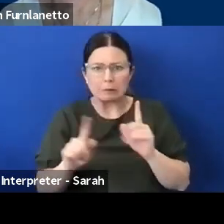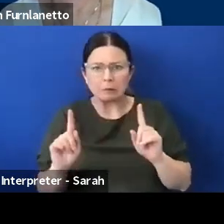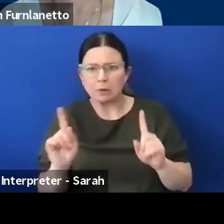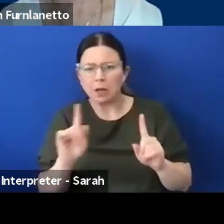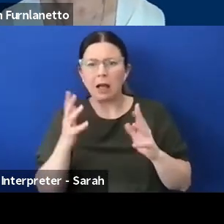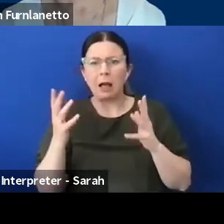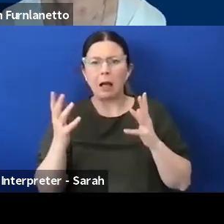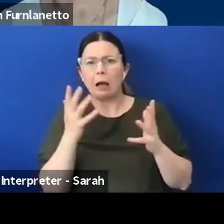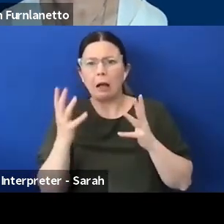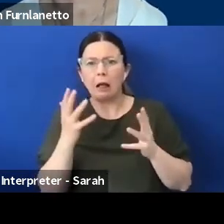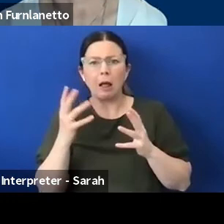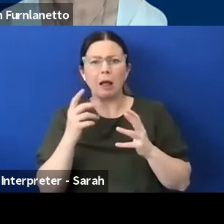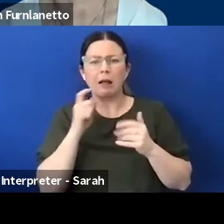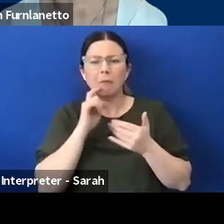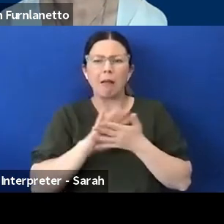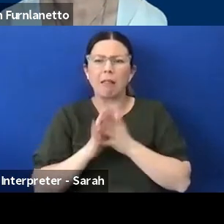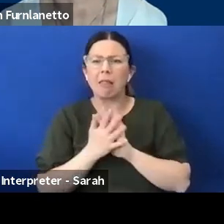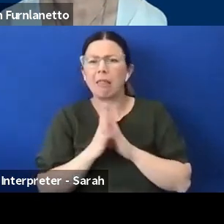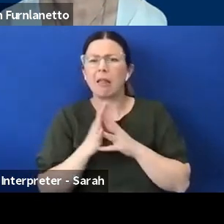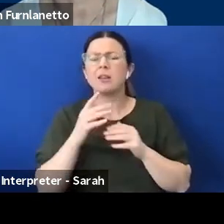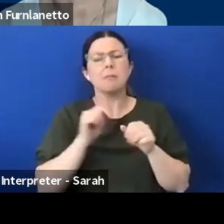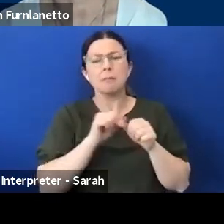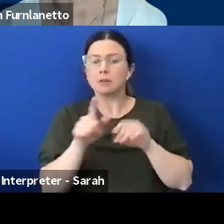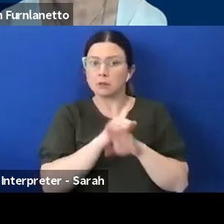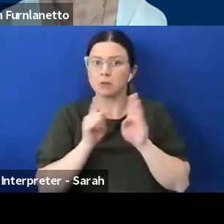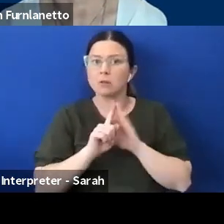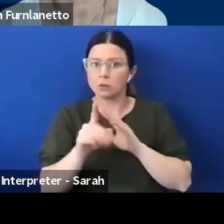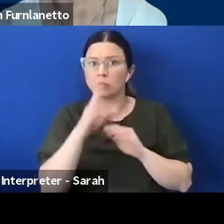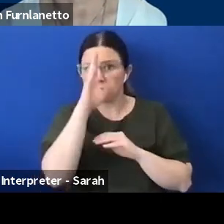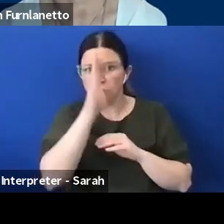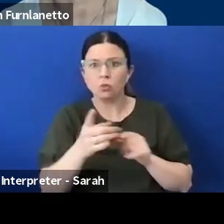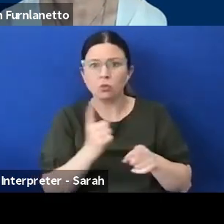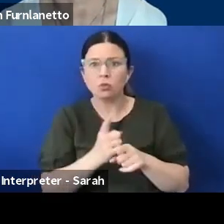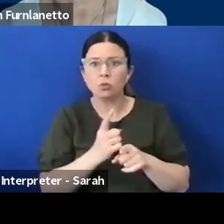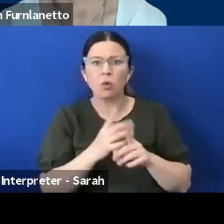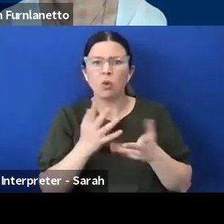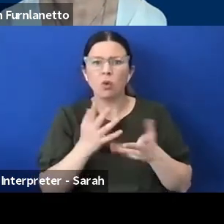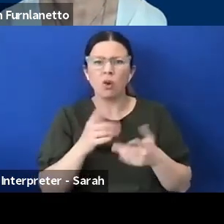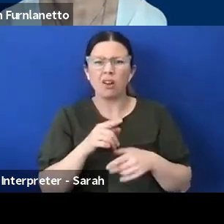itchy and i'll be out frank just say to him you know nothing to feel embarrassed about uh